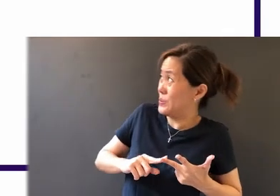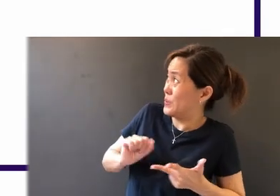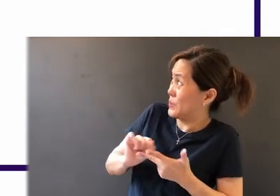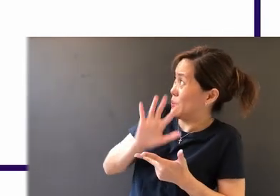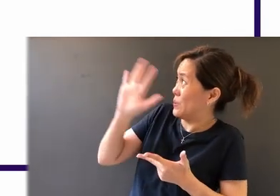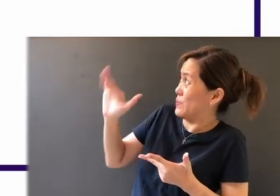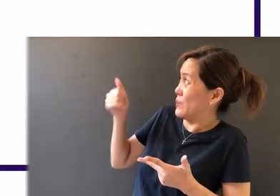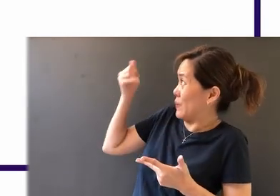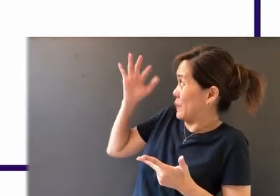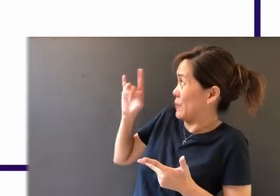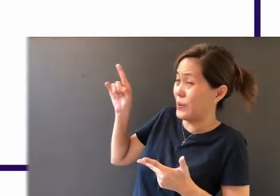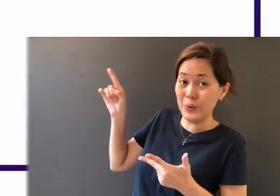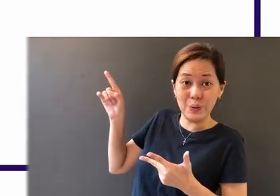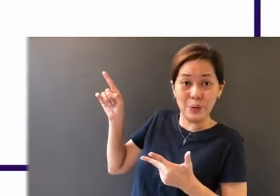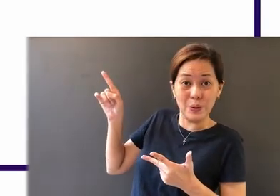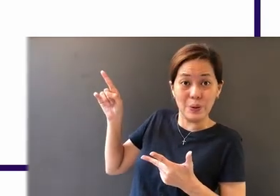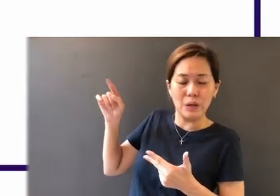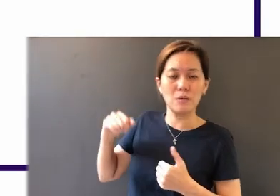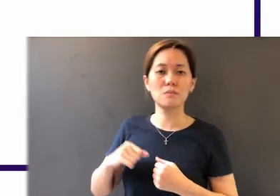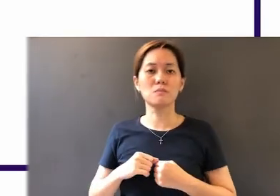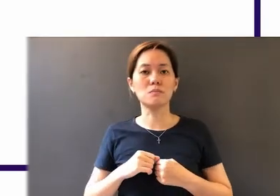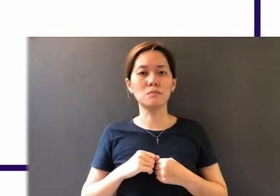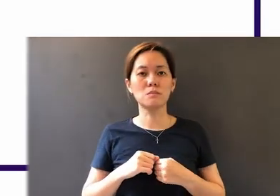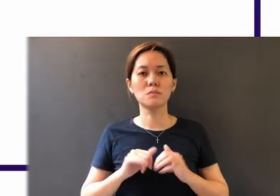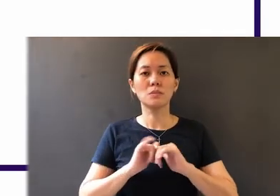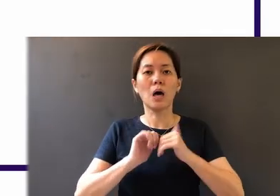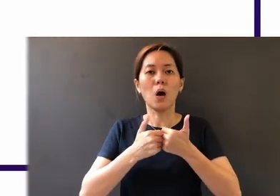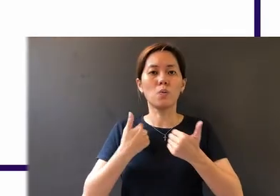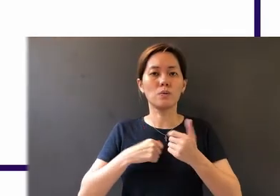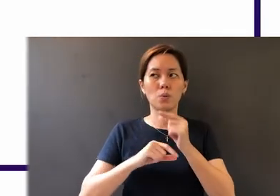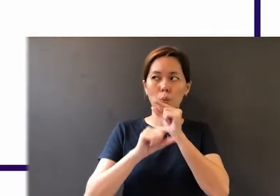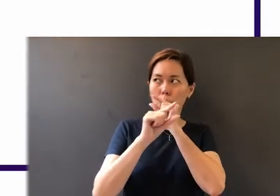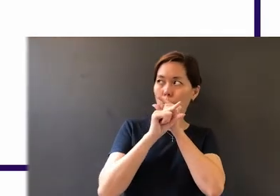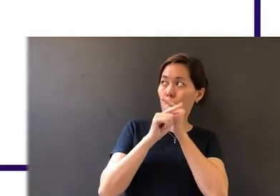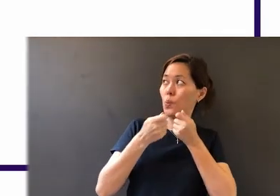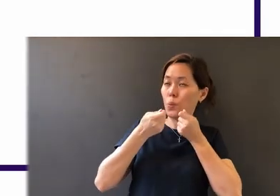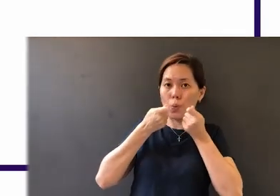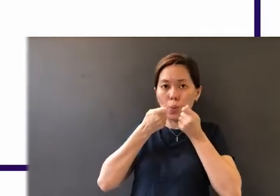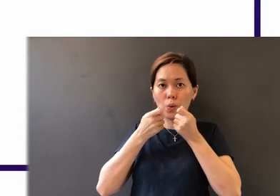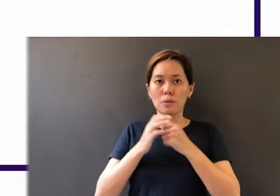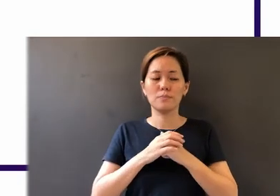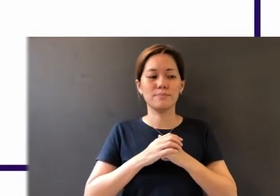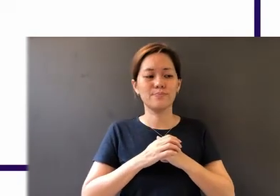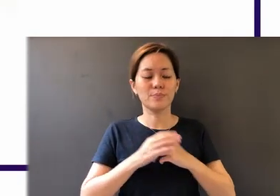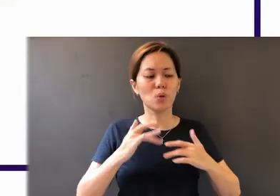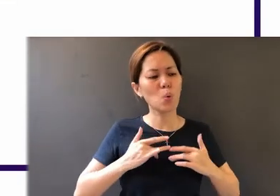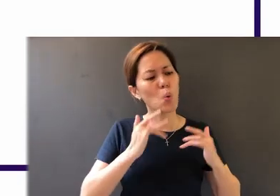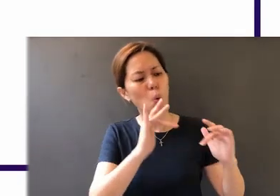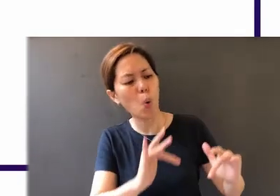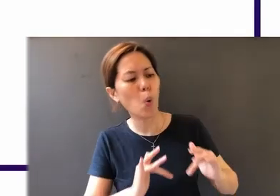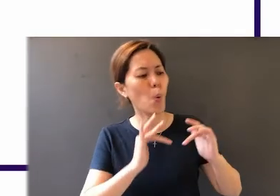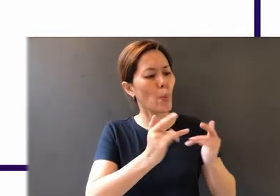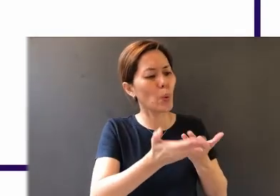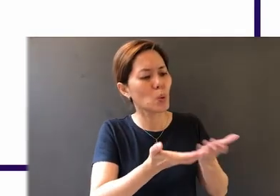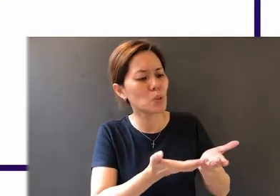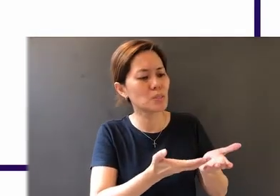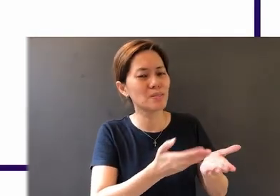and honor God? That's how we guard and control our tongue. Compassion to serve the needy is another